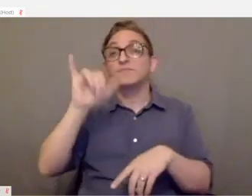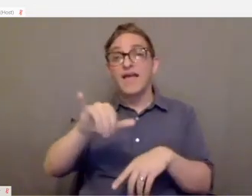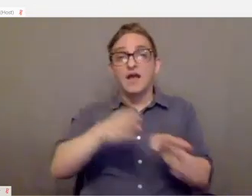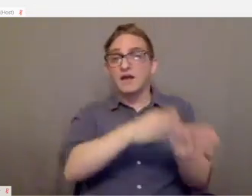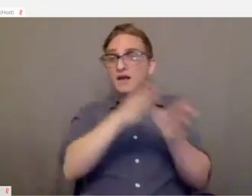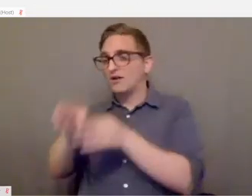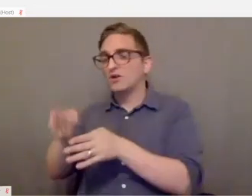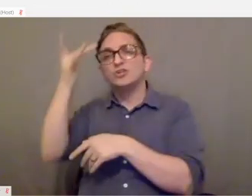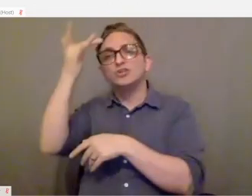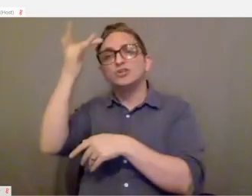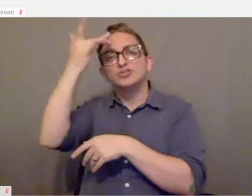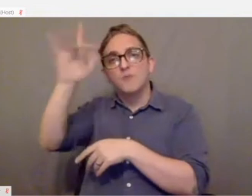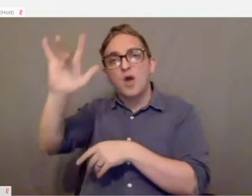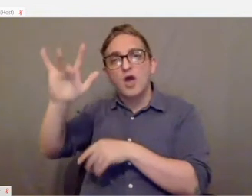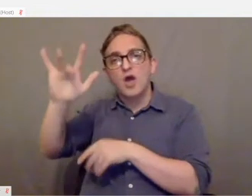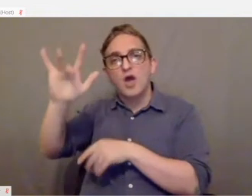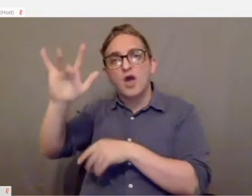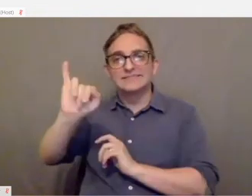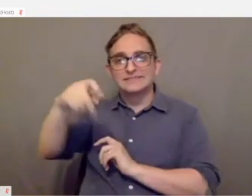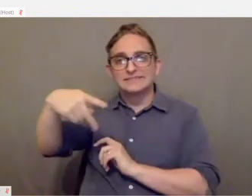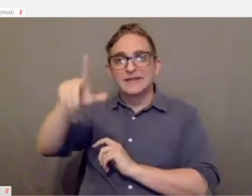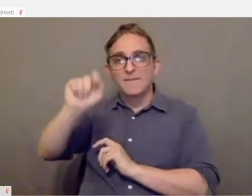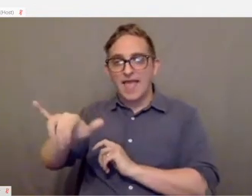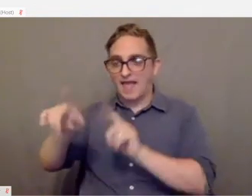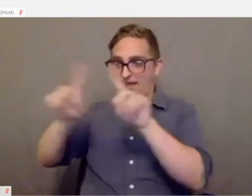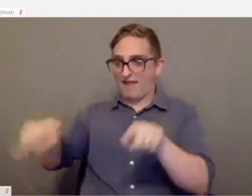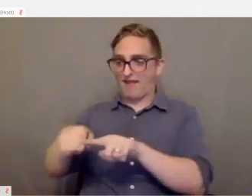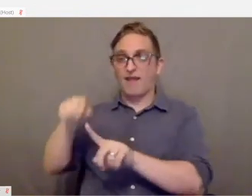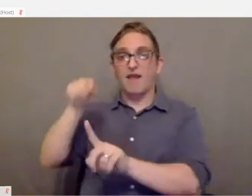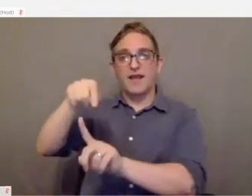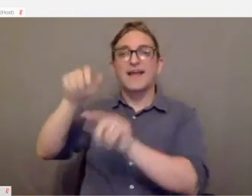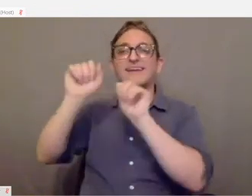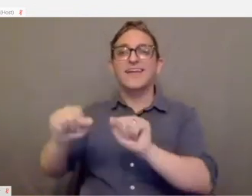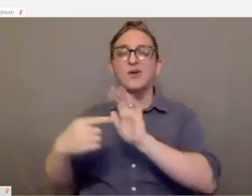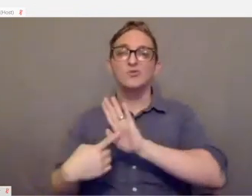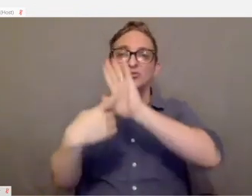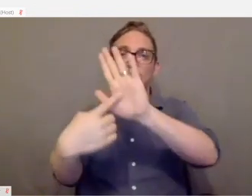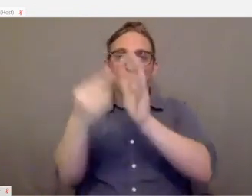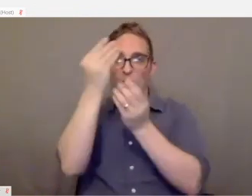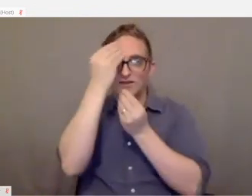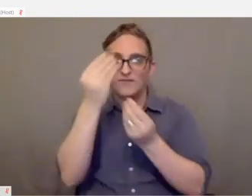So it gives you the information audibly but it also shows the information on a small screen